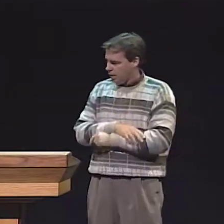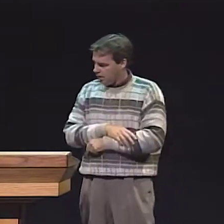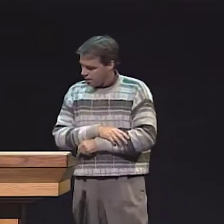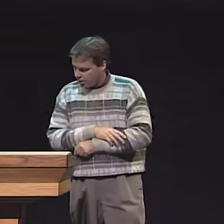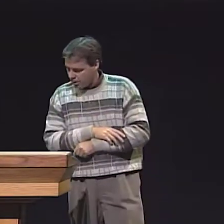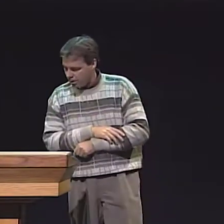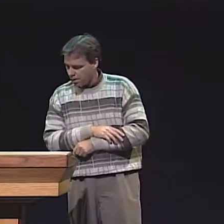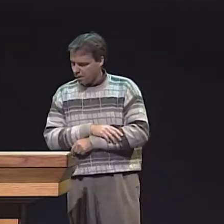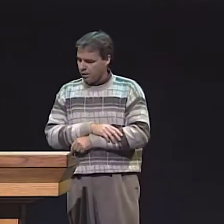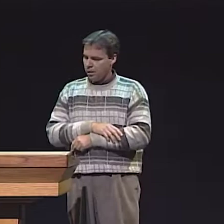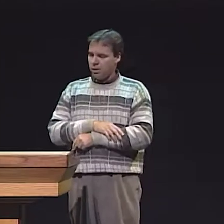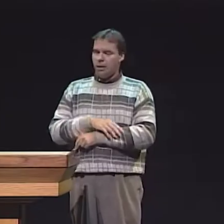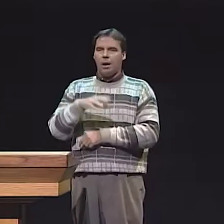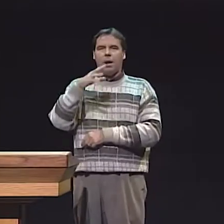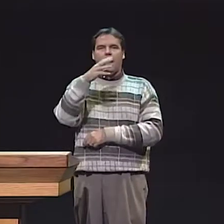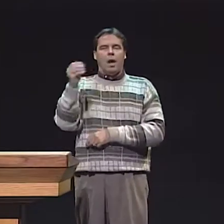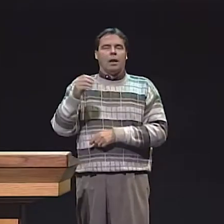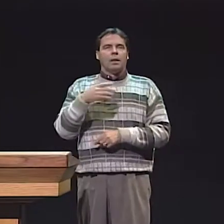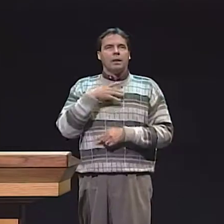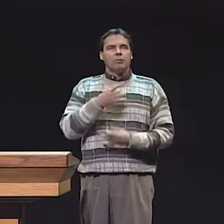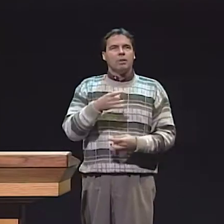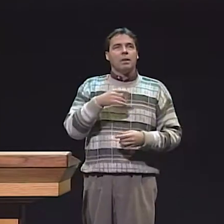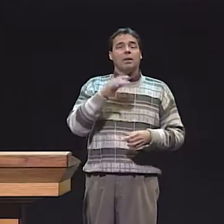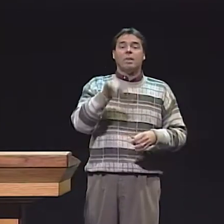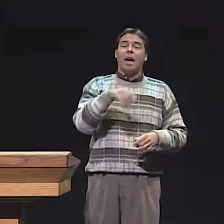SO, WE WANT TO LOOK AT BOTH THE WRITING AND SPEECH.